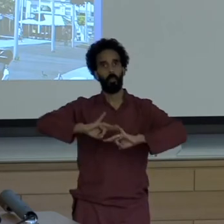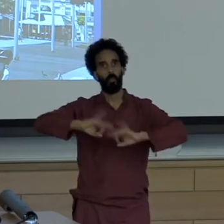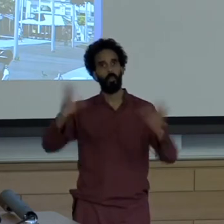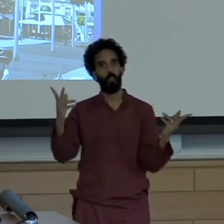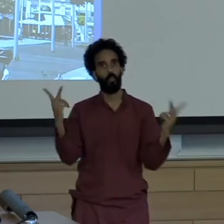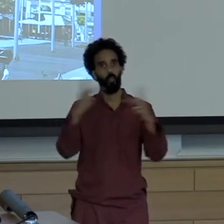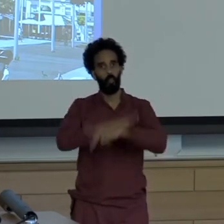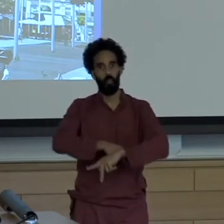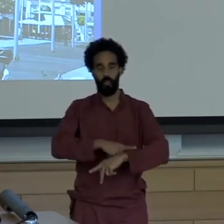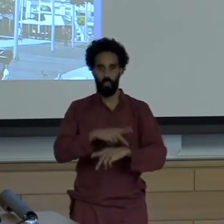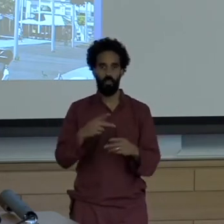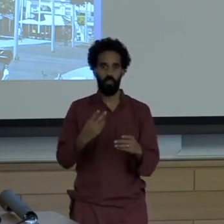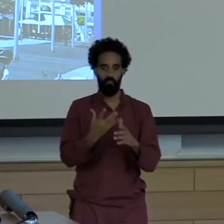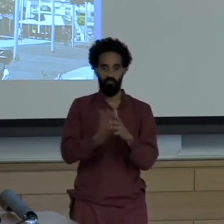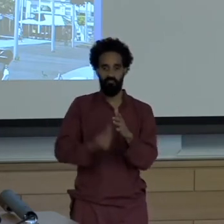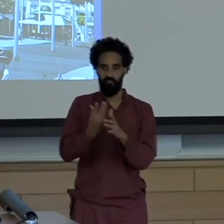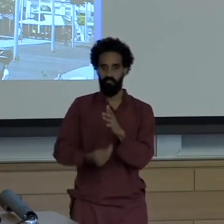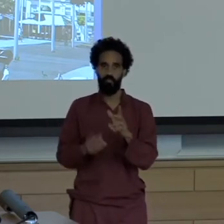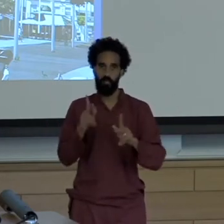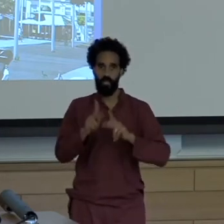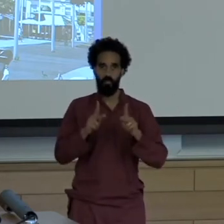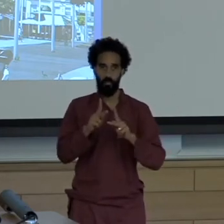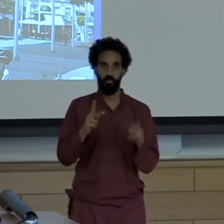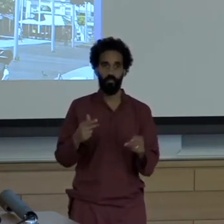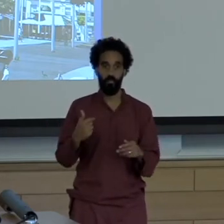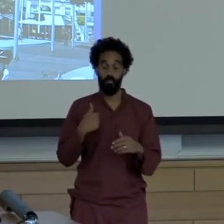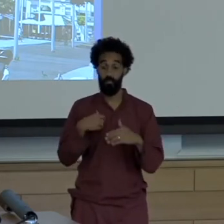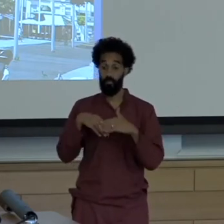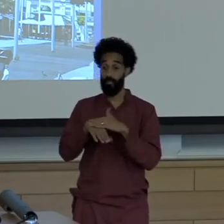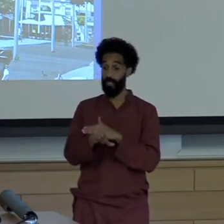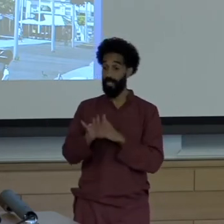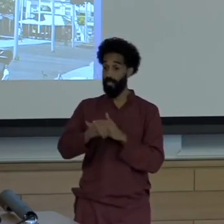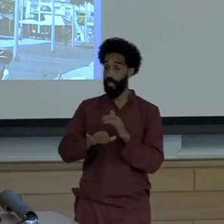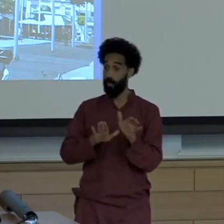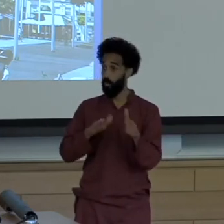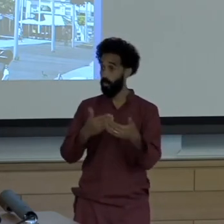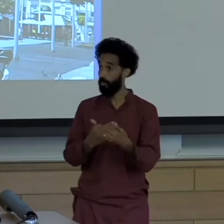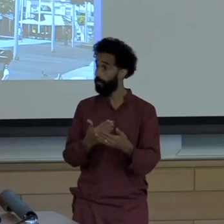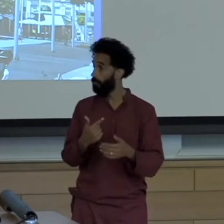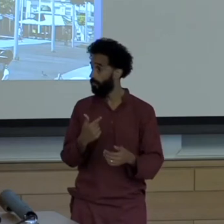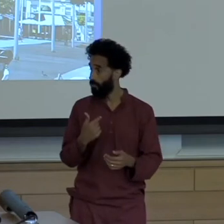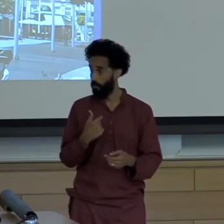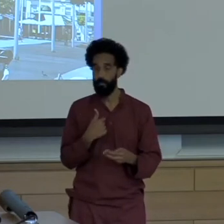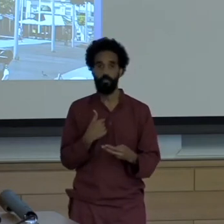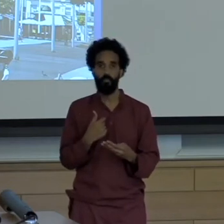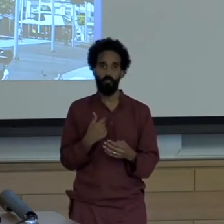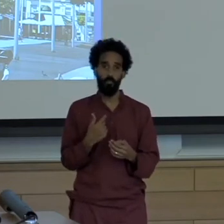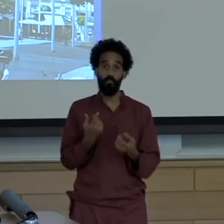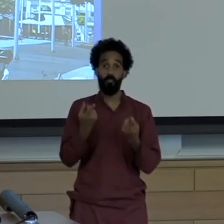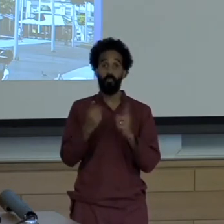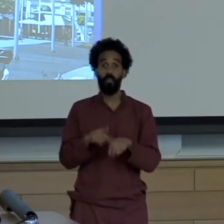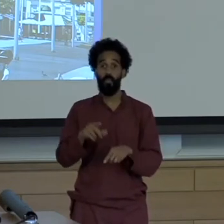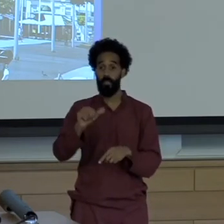Must admit that I found it very fitting when I in August the city of Seville declared a climate emergency